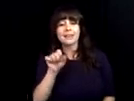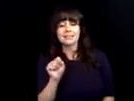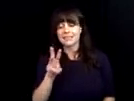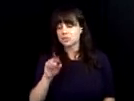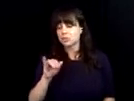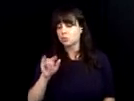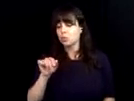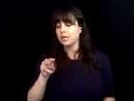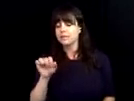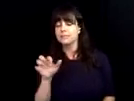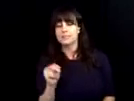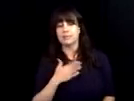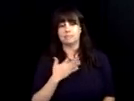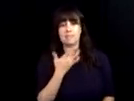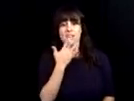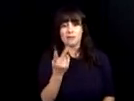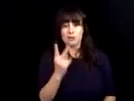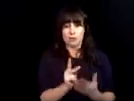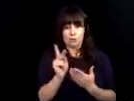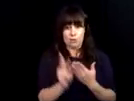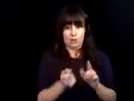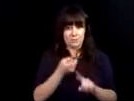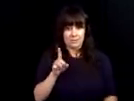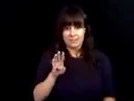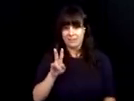opportunity to partake in them. Thank you, dbvi and happy 100th an runners